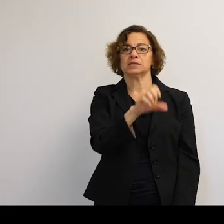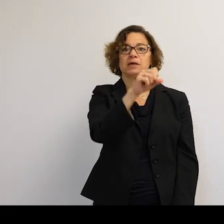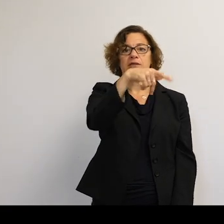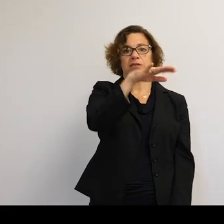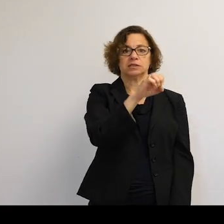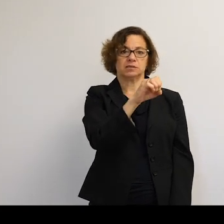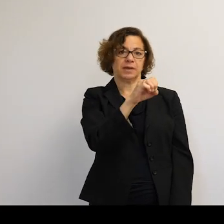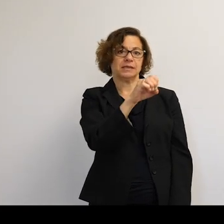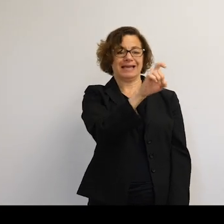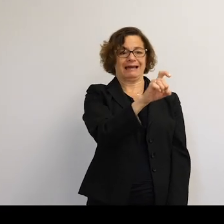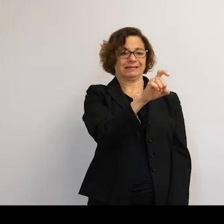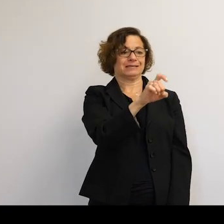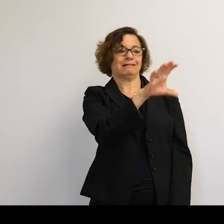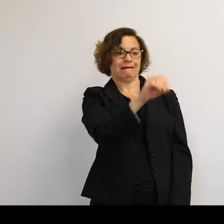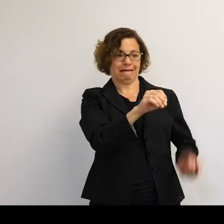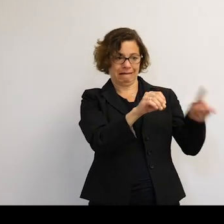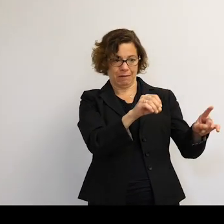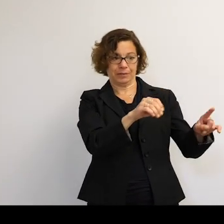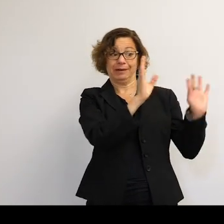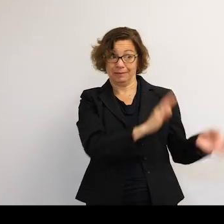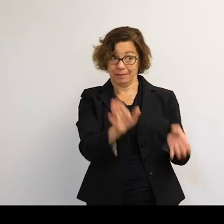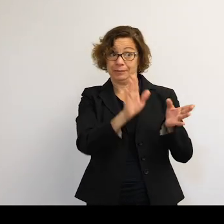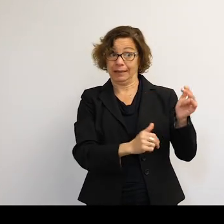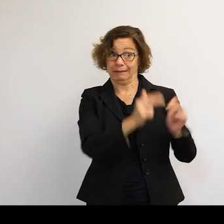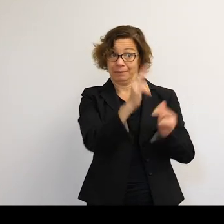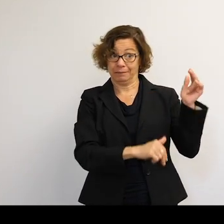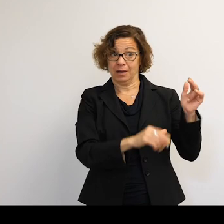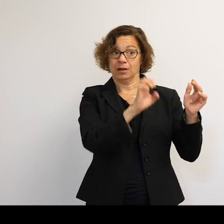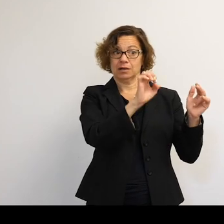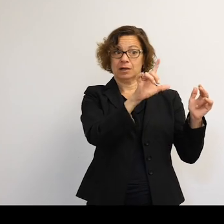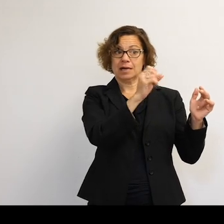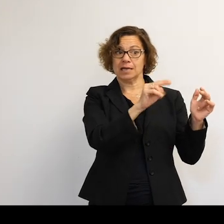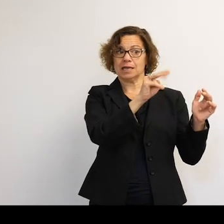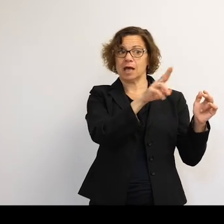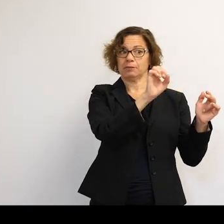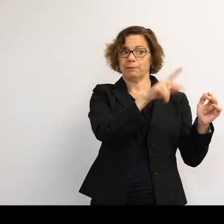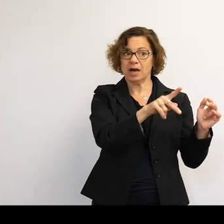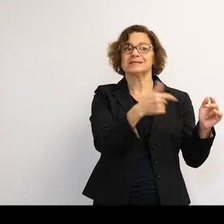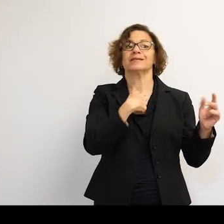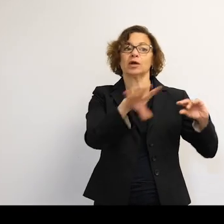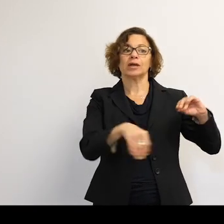for satellite-based internet. And their constellation has at least 1,500 new satellites